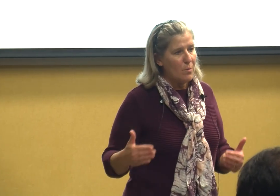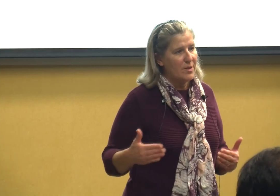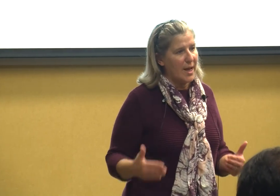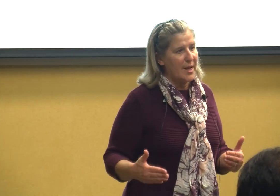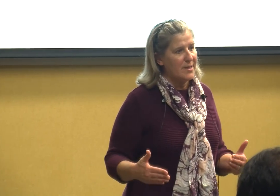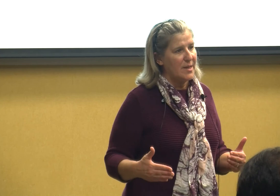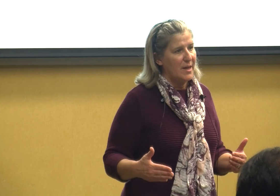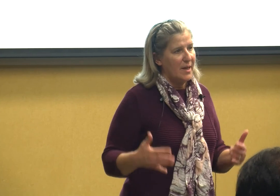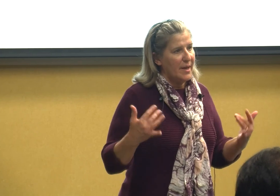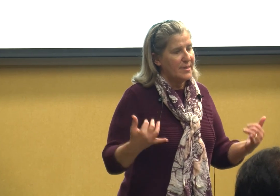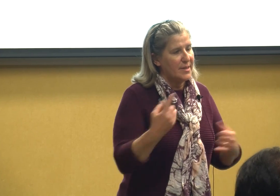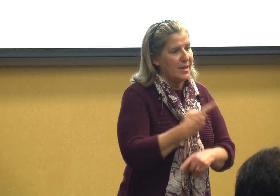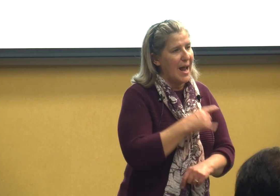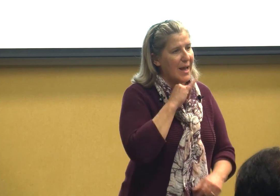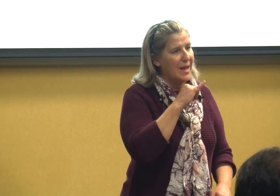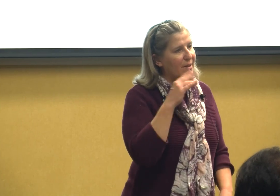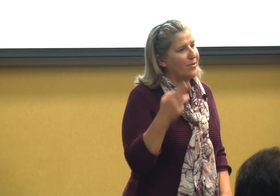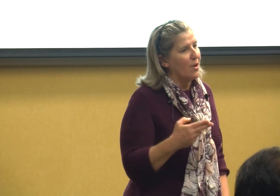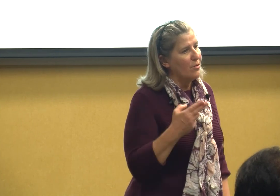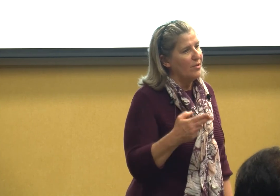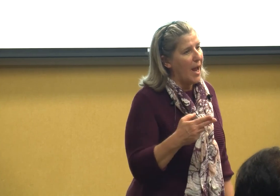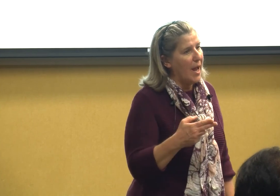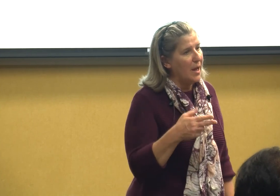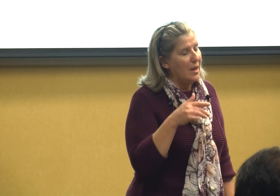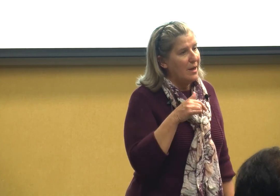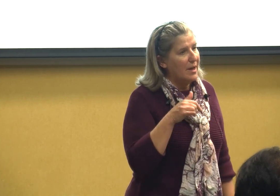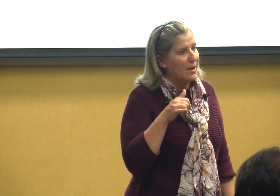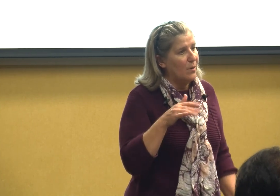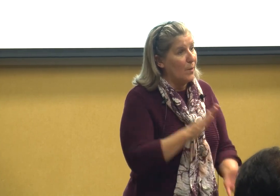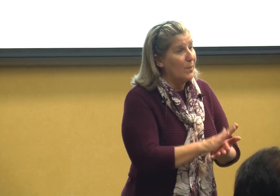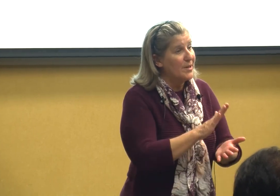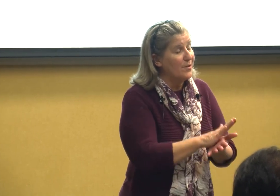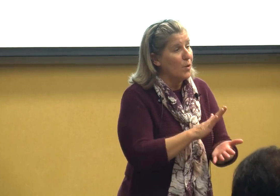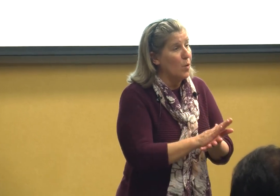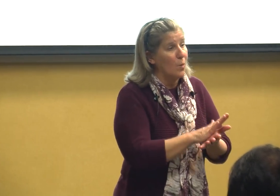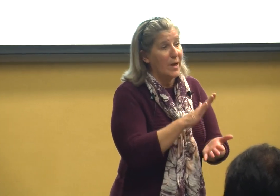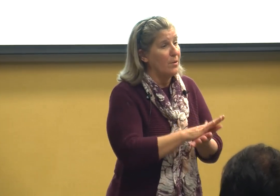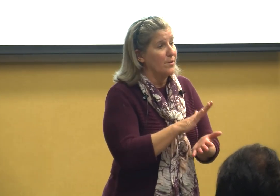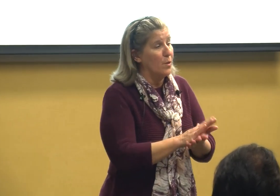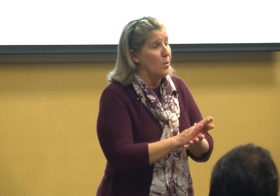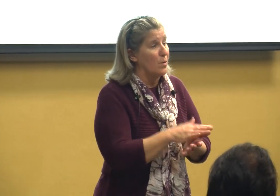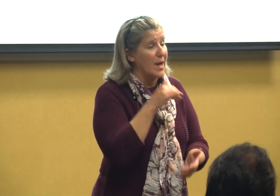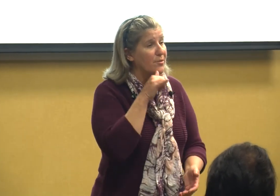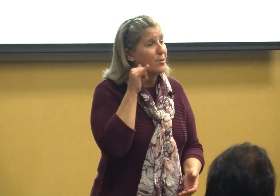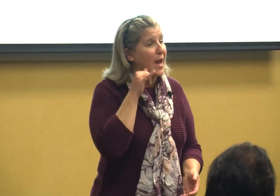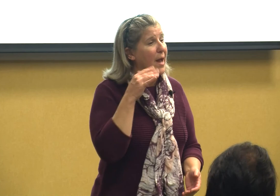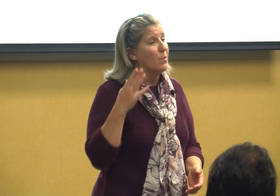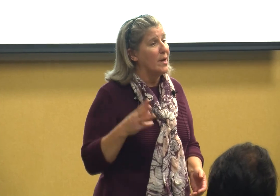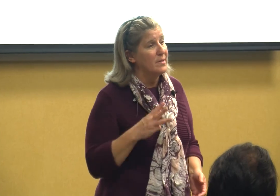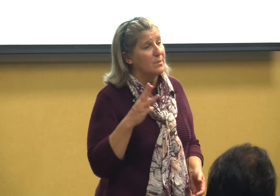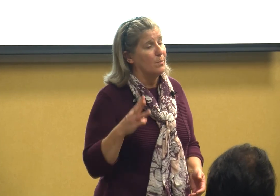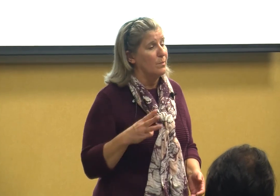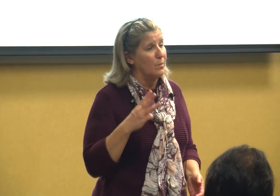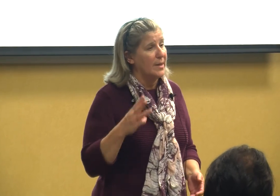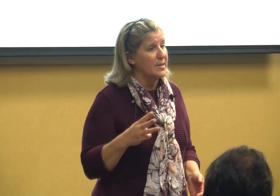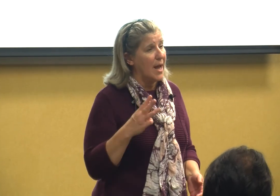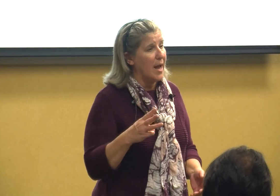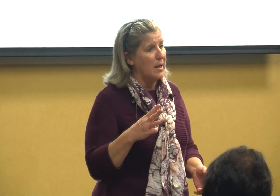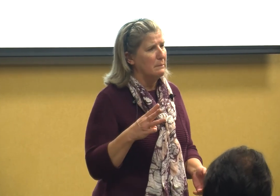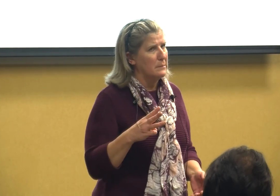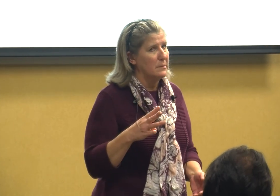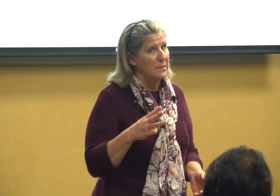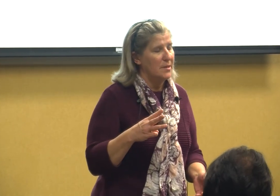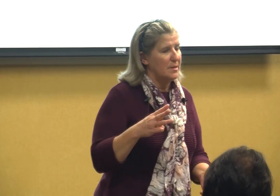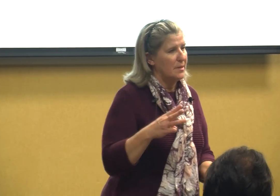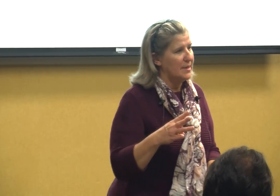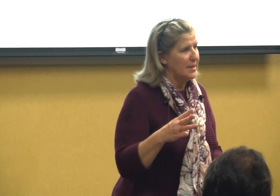with kids is today is Thursday we went to school we go to school yesterday was Wednesday didn't it